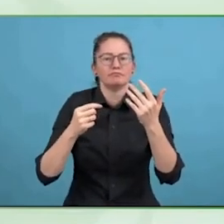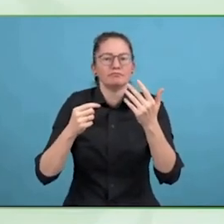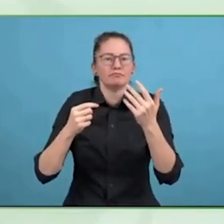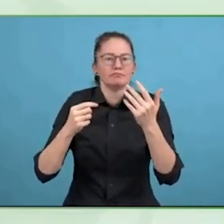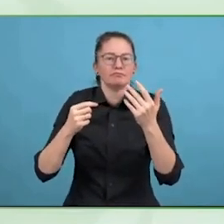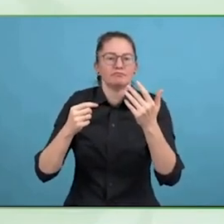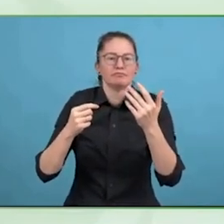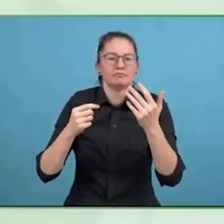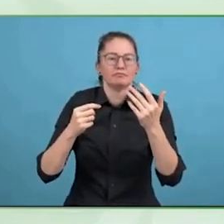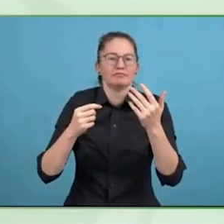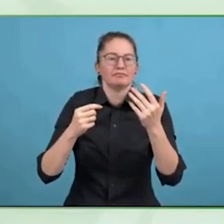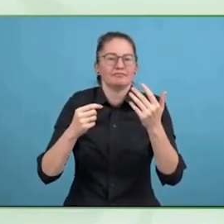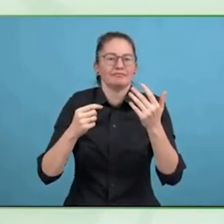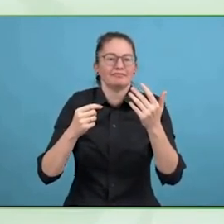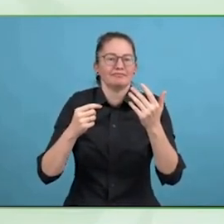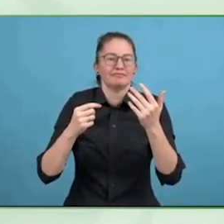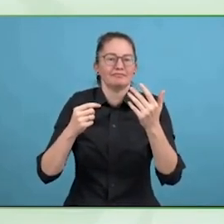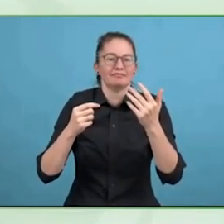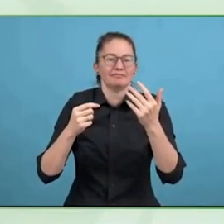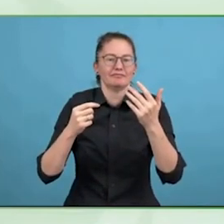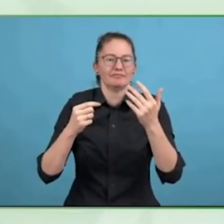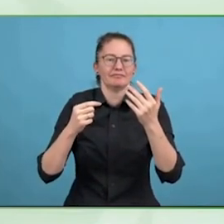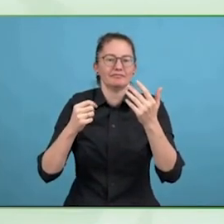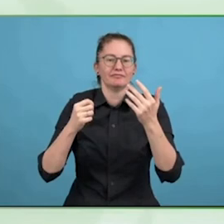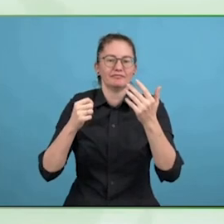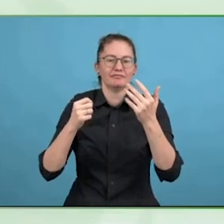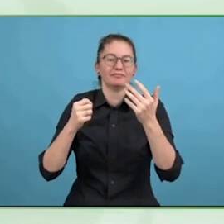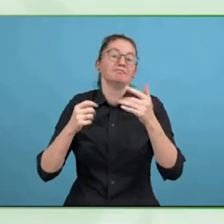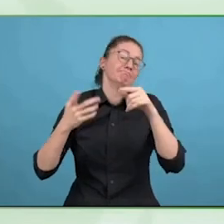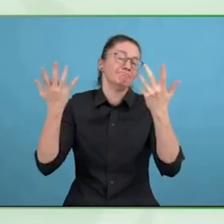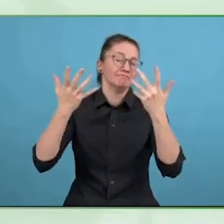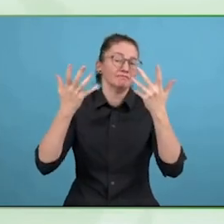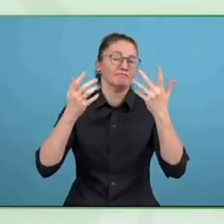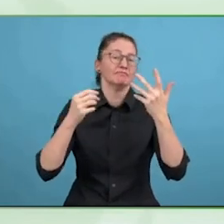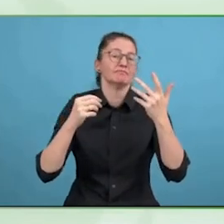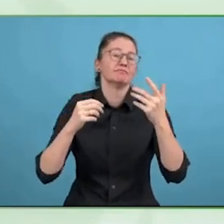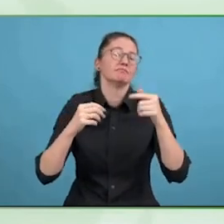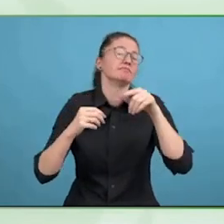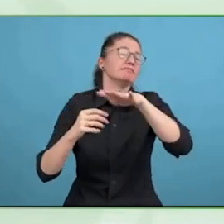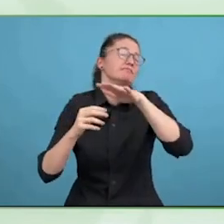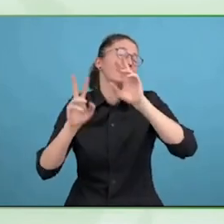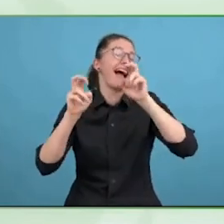questions are the answer but they gave an indication to someone who